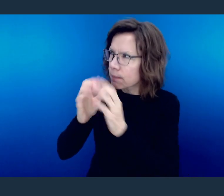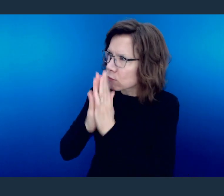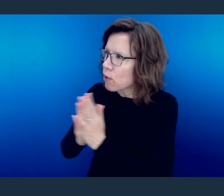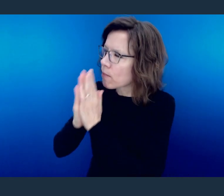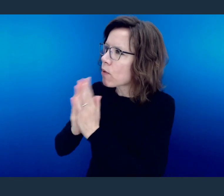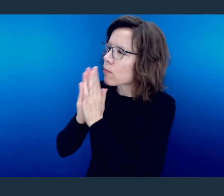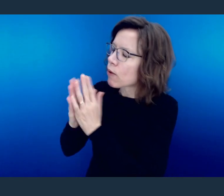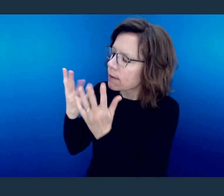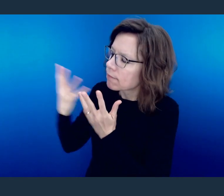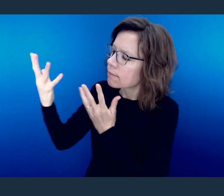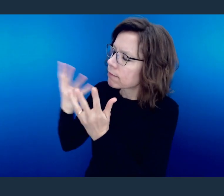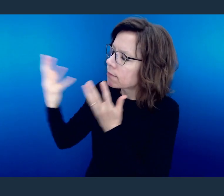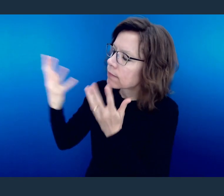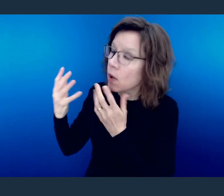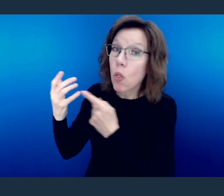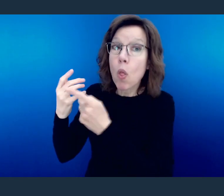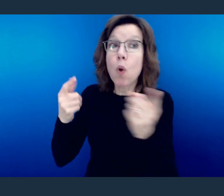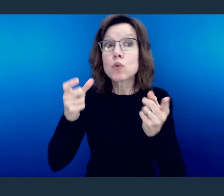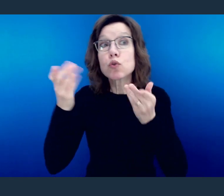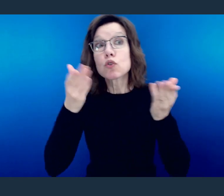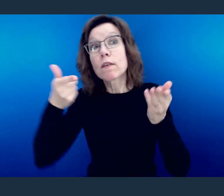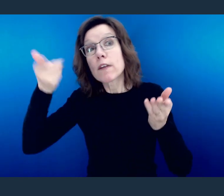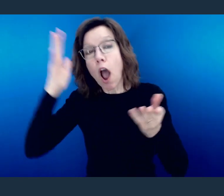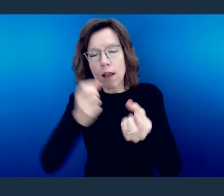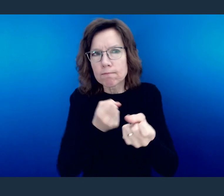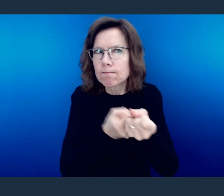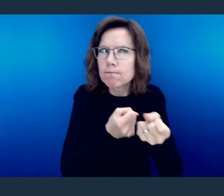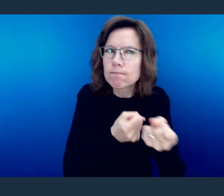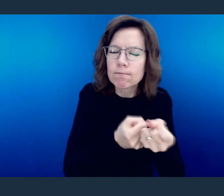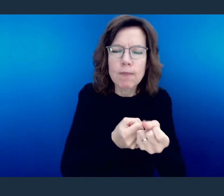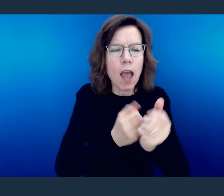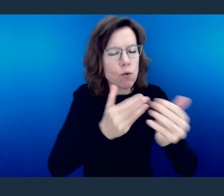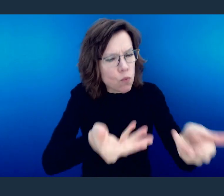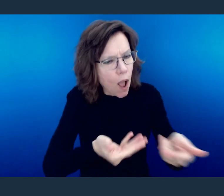Contribute to the needs of the saints and seek to show hospitality."